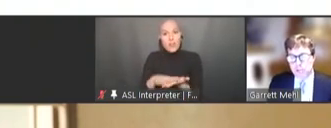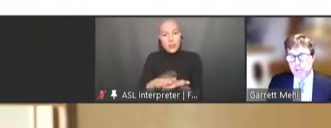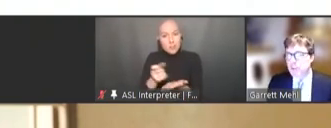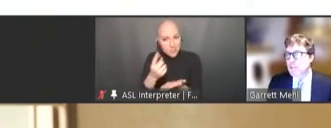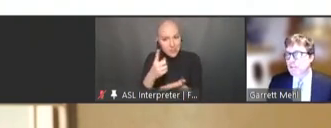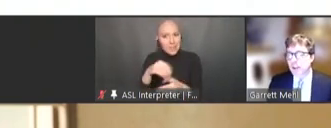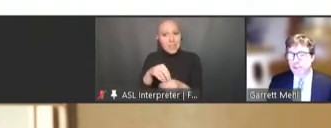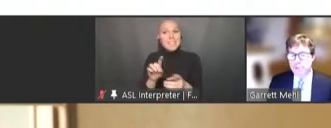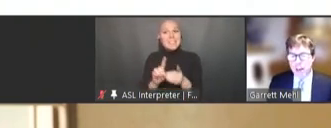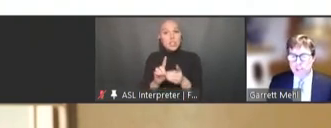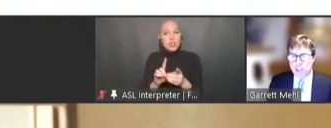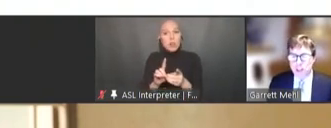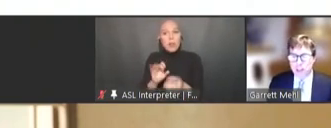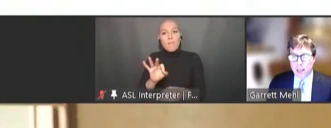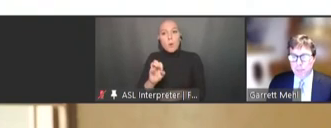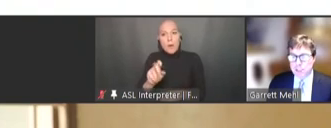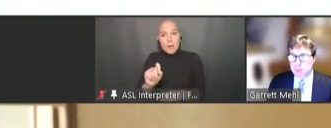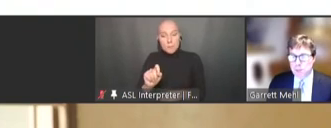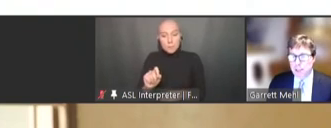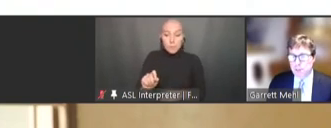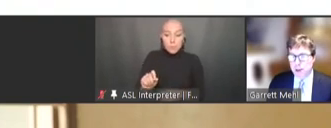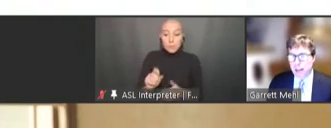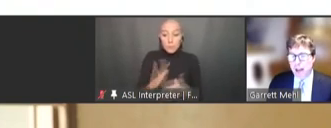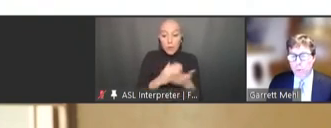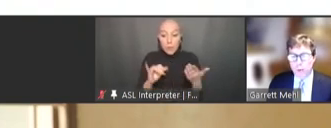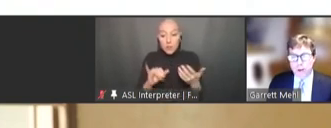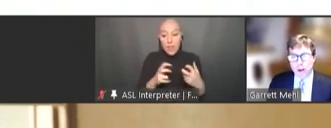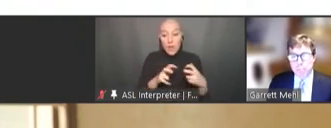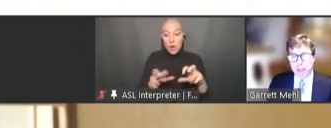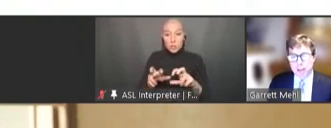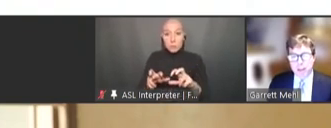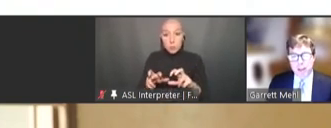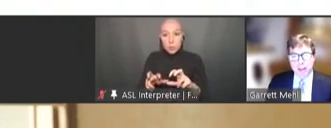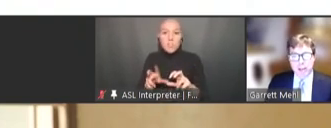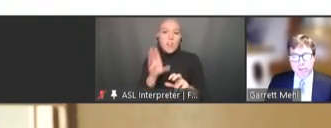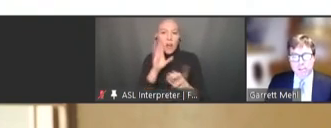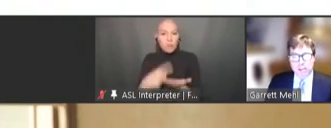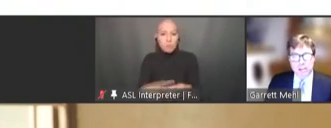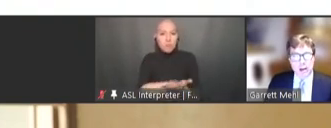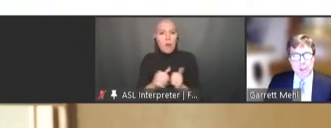to the digital health strategy, I'm going to speak about how we're helping countries adopt